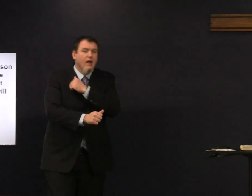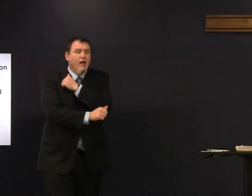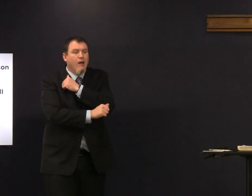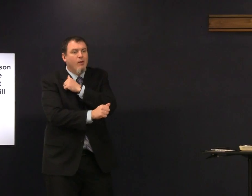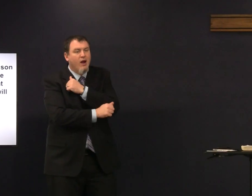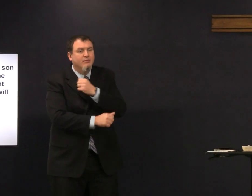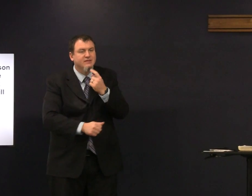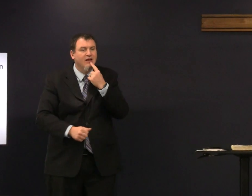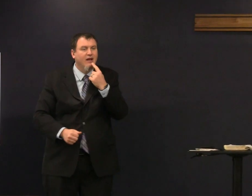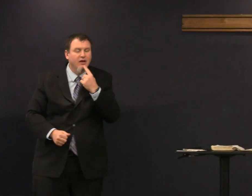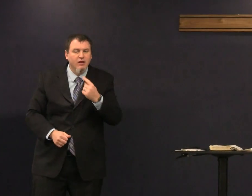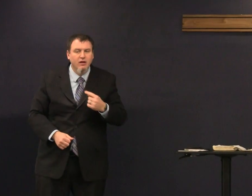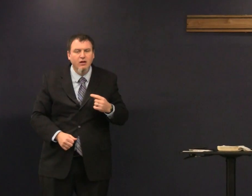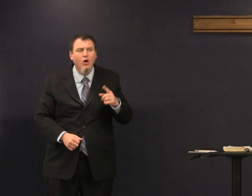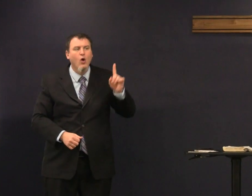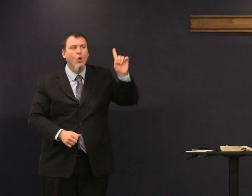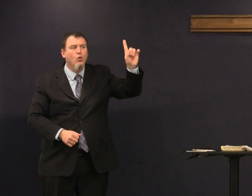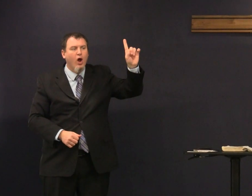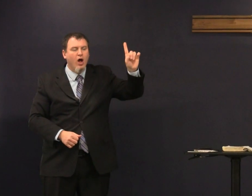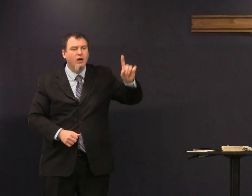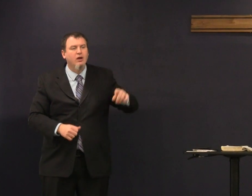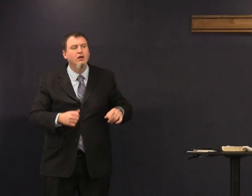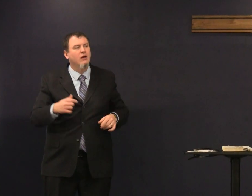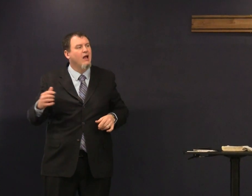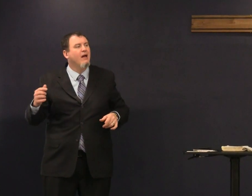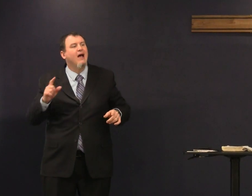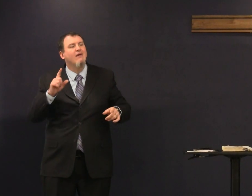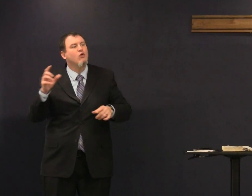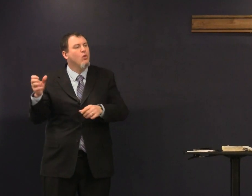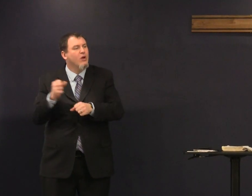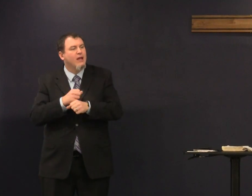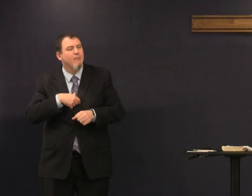um and Abraham said hold on a minute